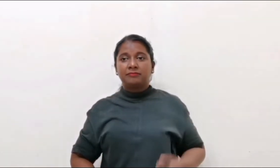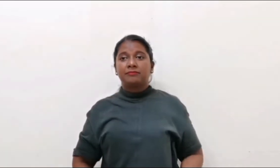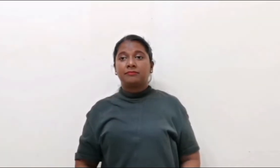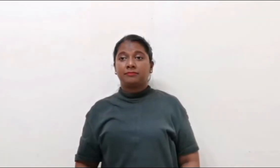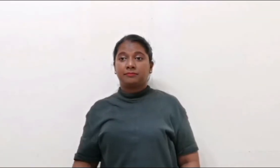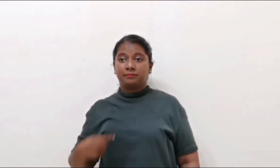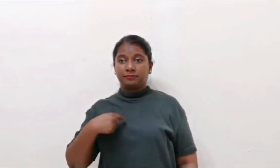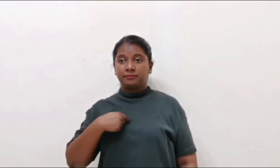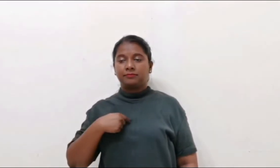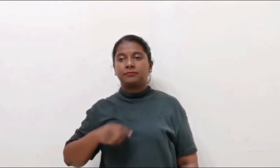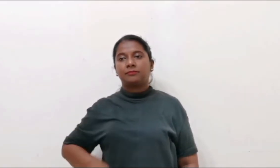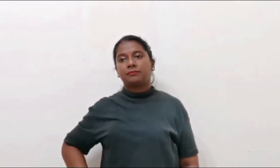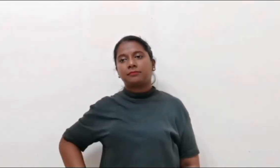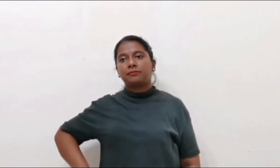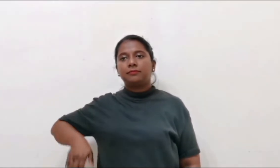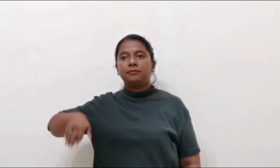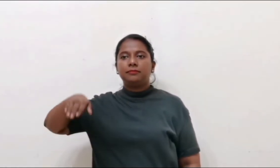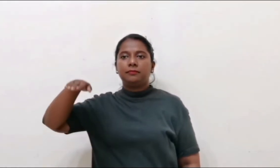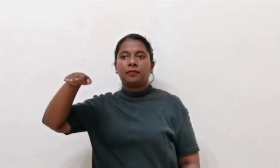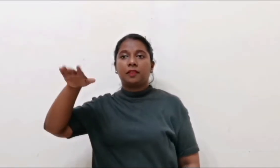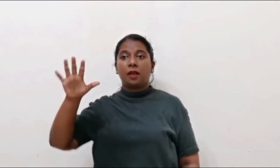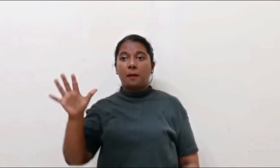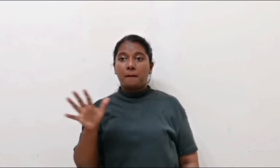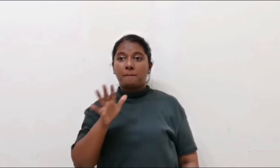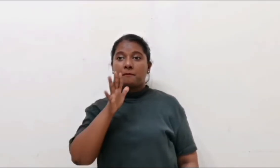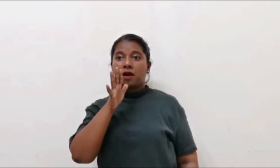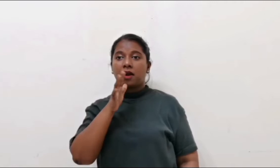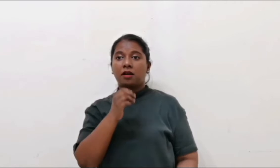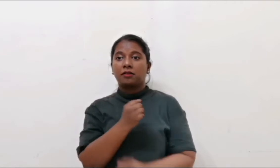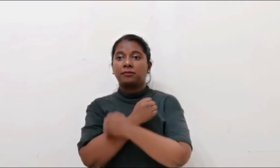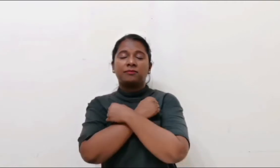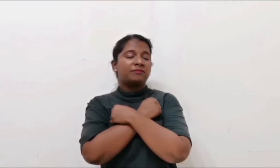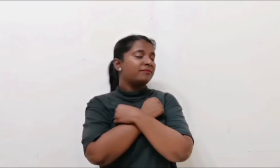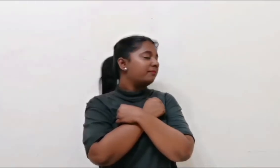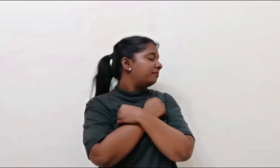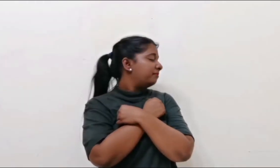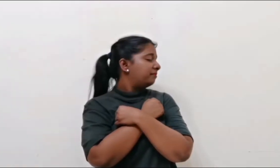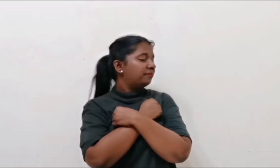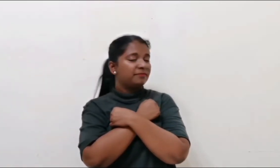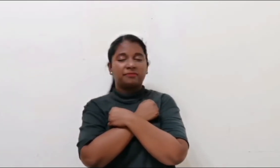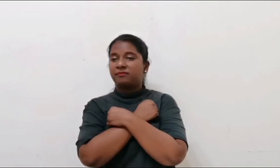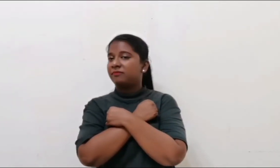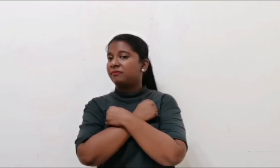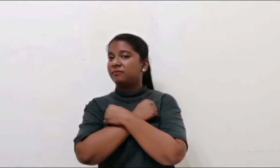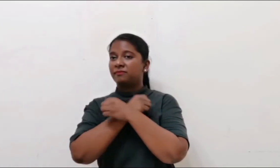Throughout the years, I was void of mother’s love.